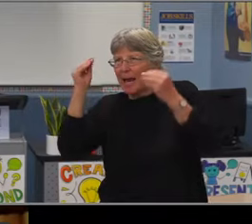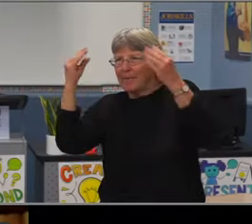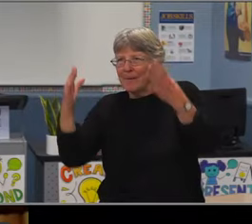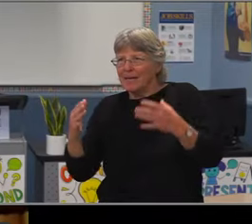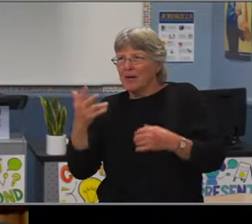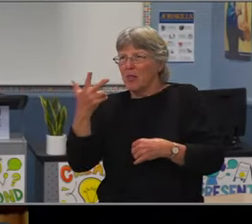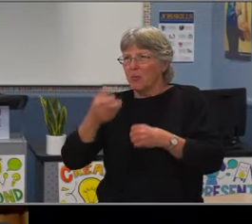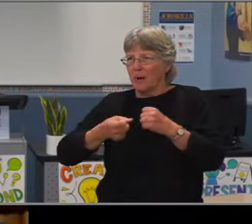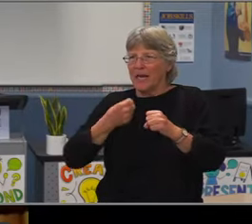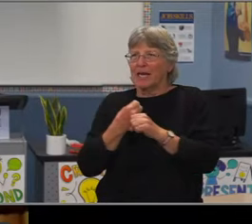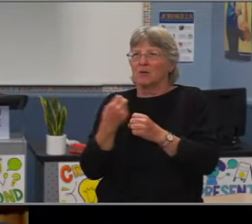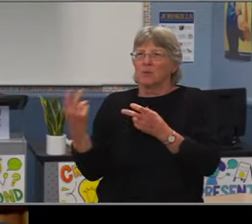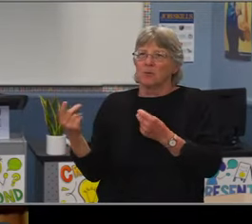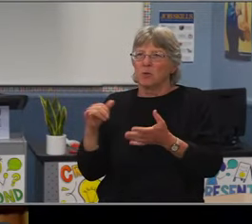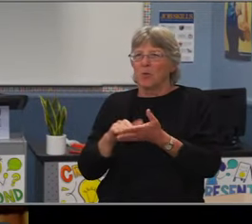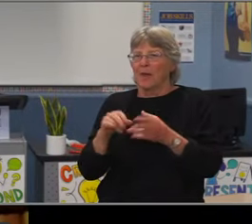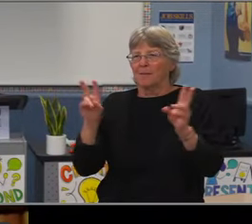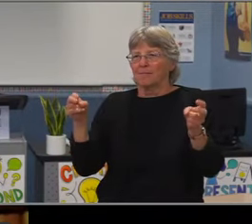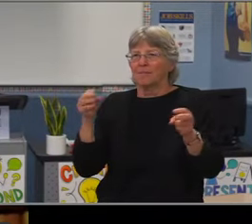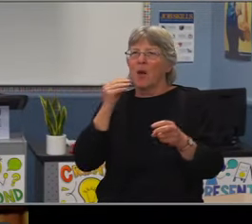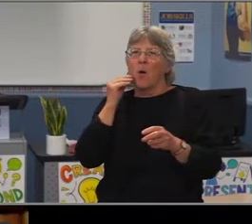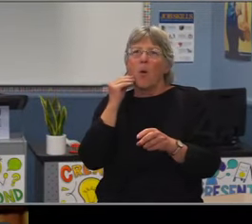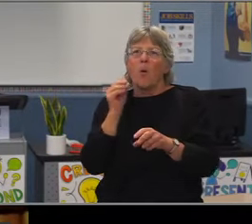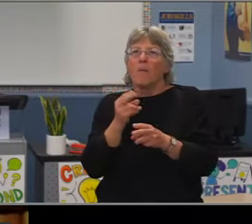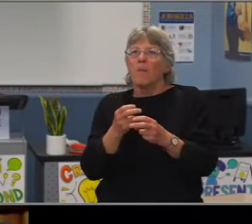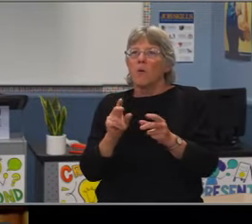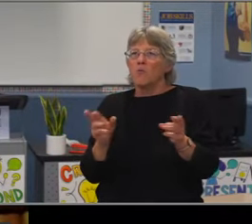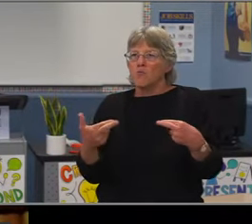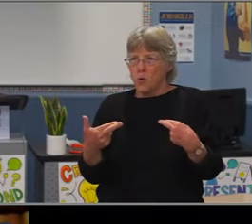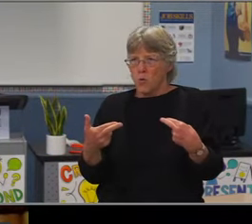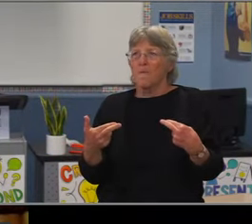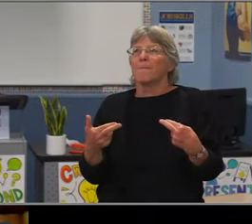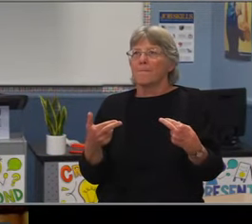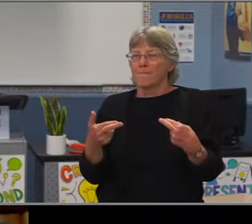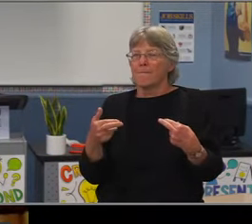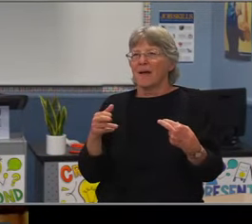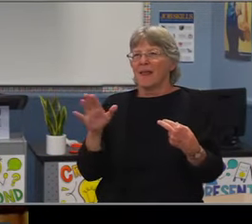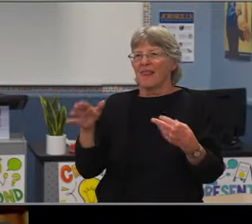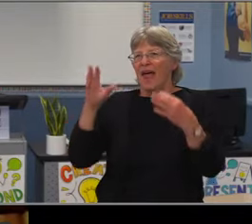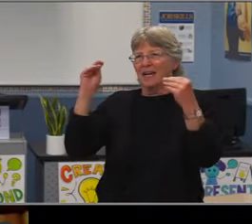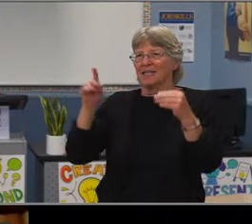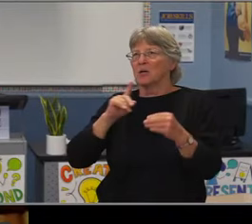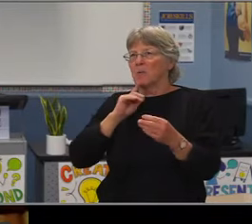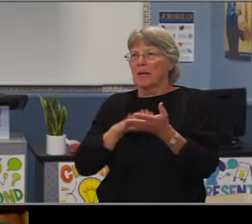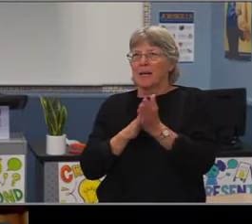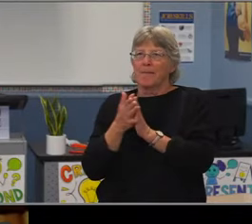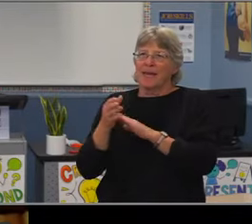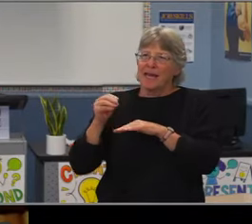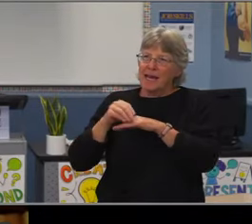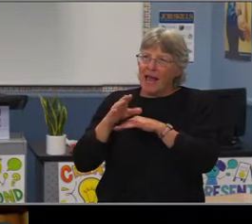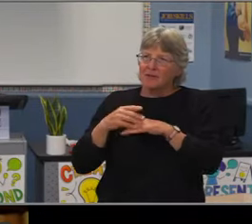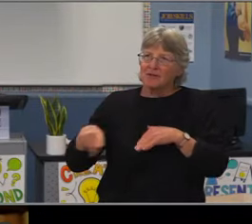and you see them spread throughout our district here. You see four schools on the West side or downtown part of Long Beach